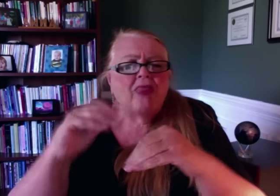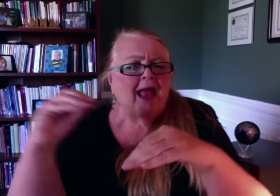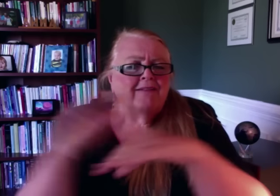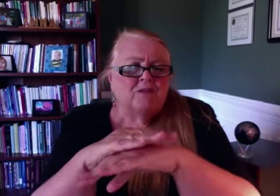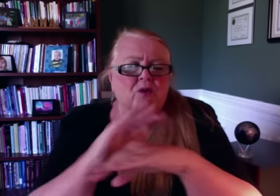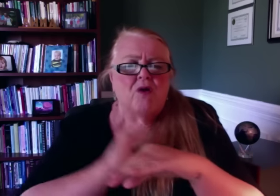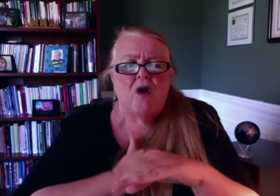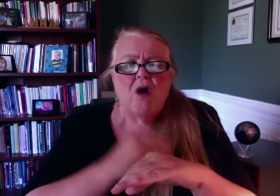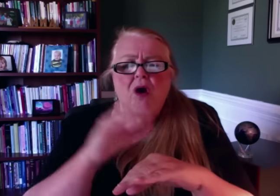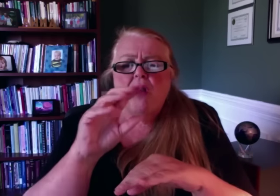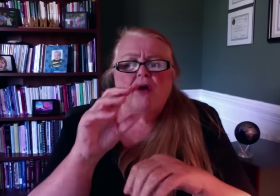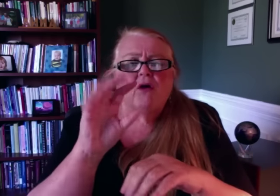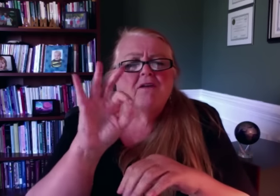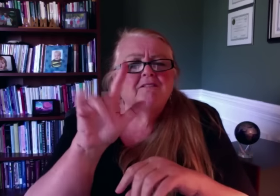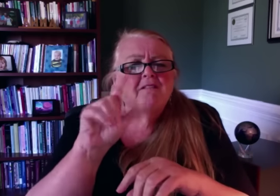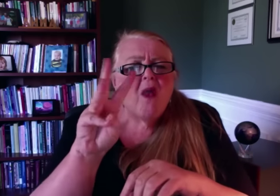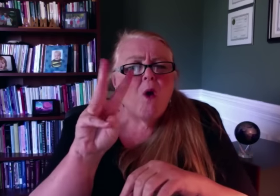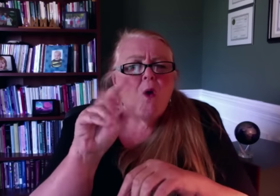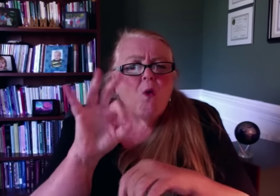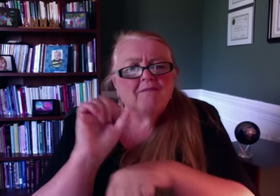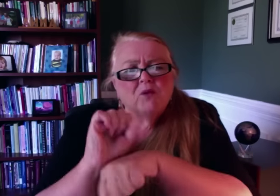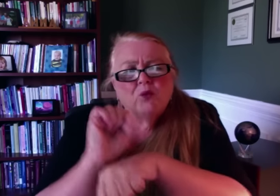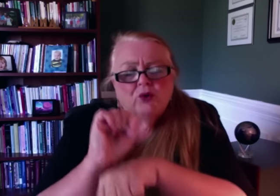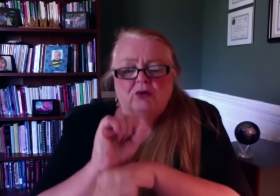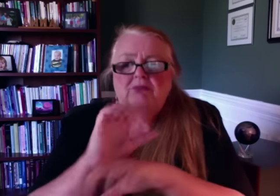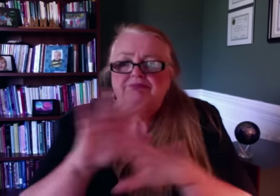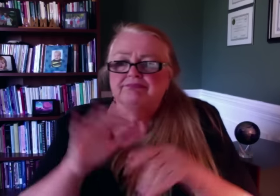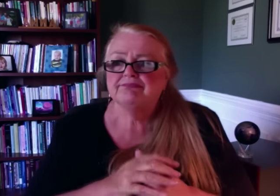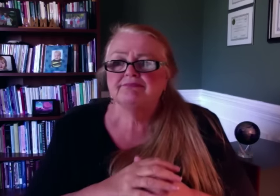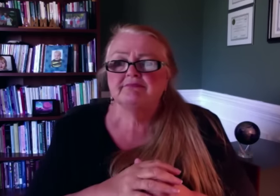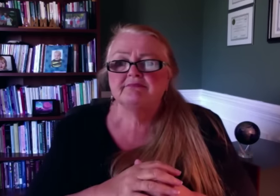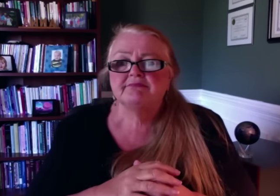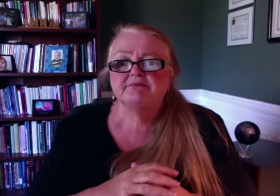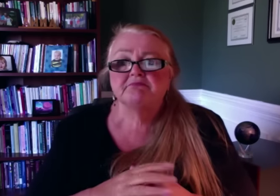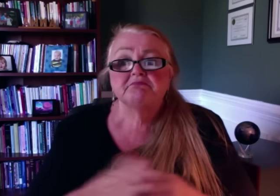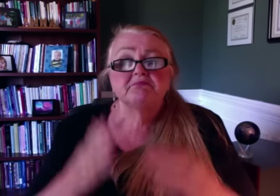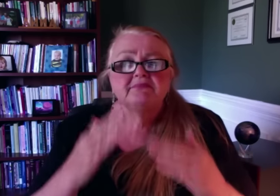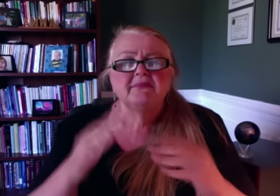that influence the flow of work.